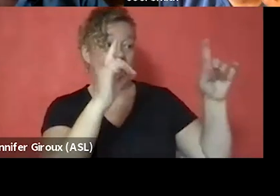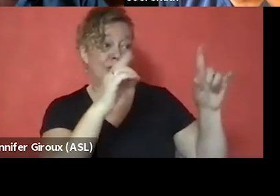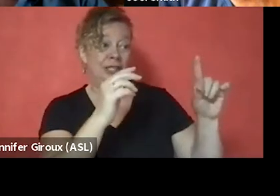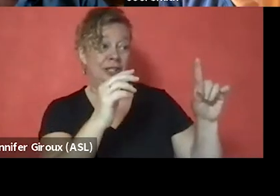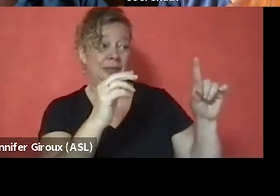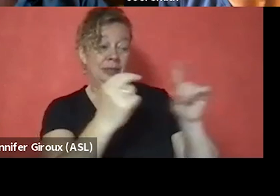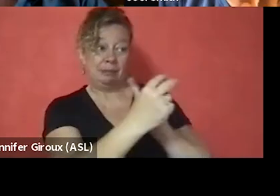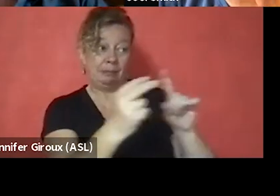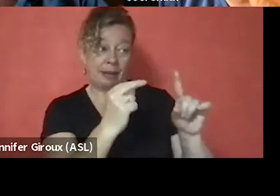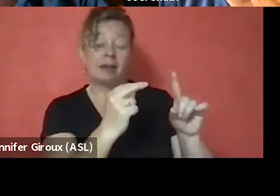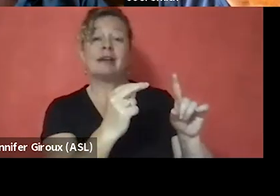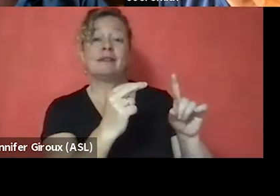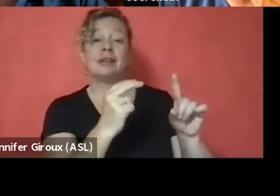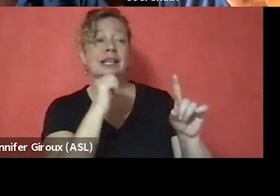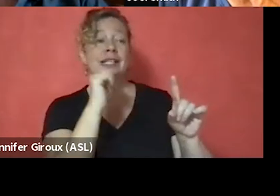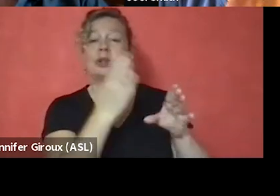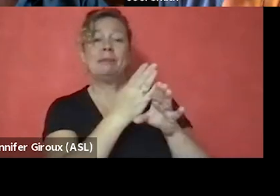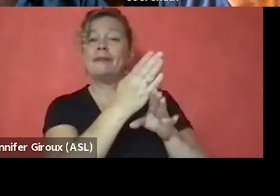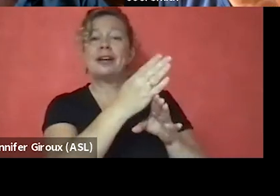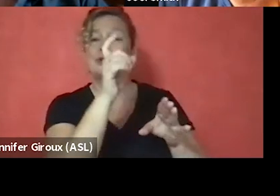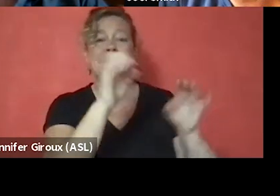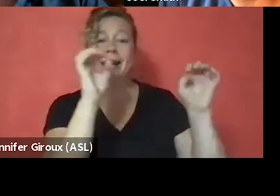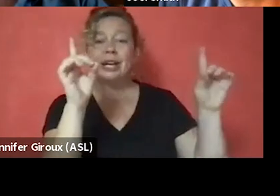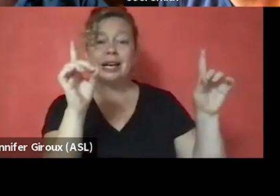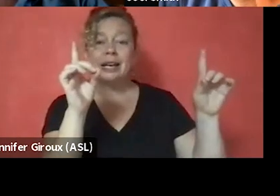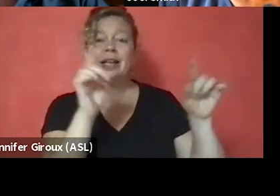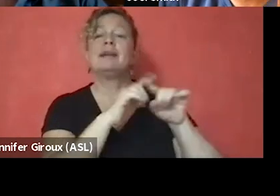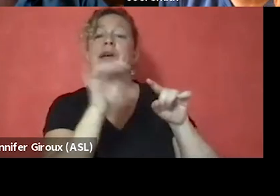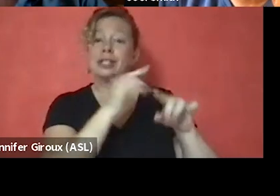isn't just the professionals who need to be educated, but also the patients.